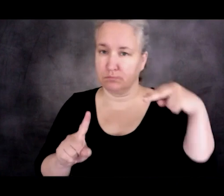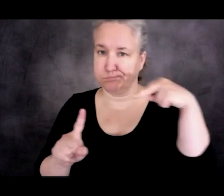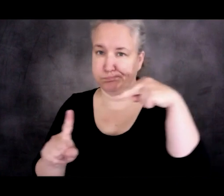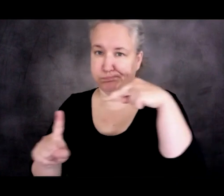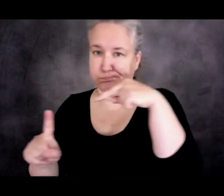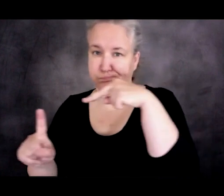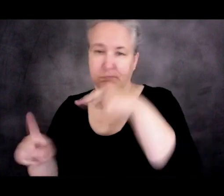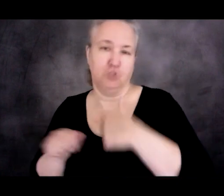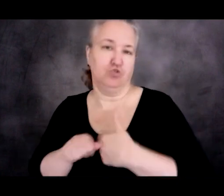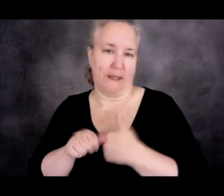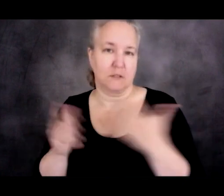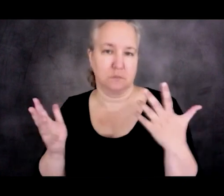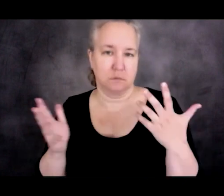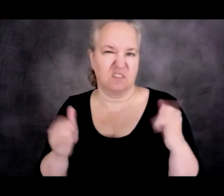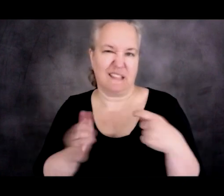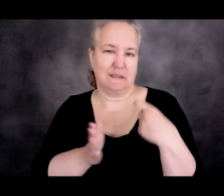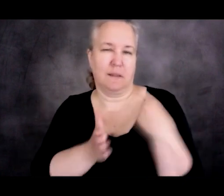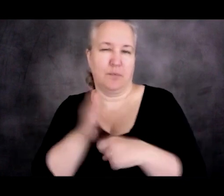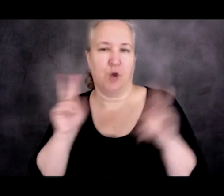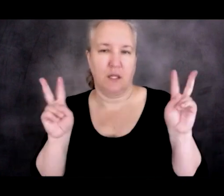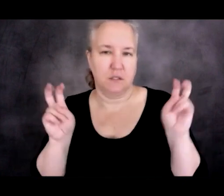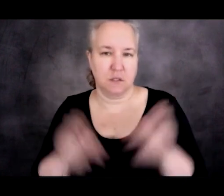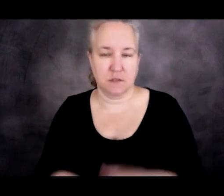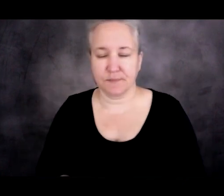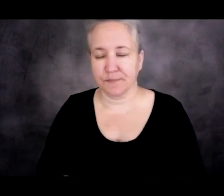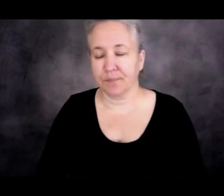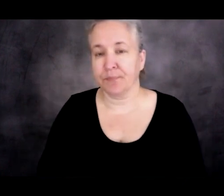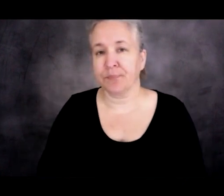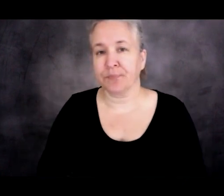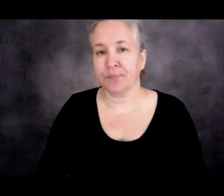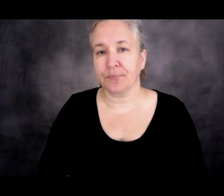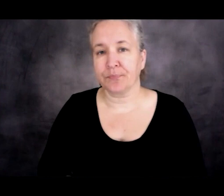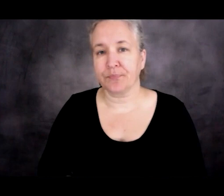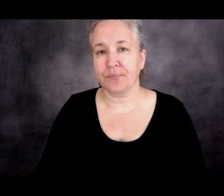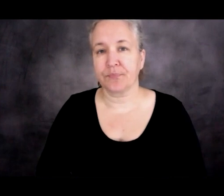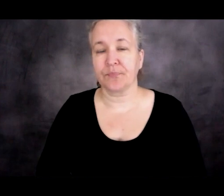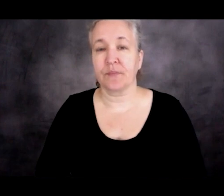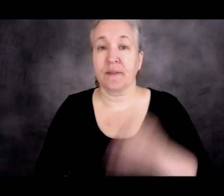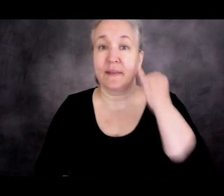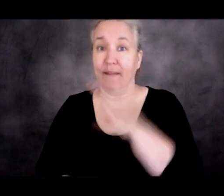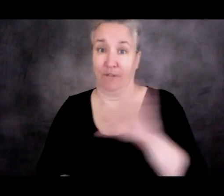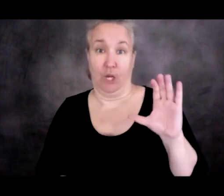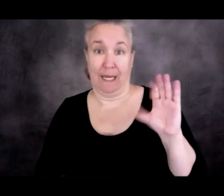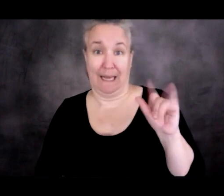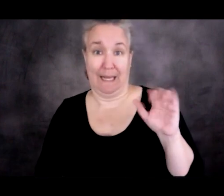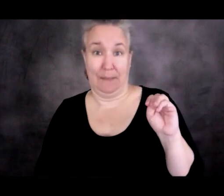That would be the price. If your asylum claim were eventually adjudicated